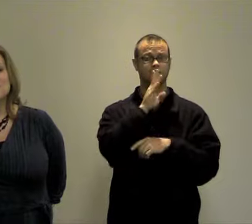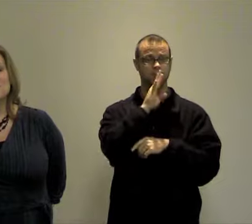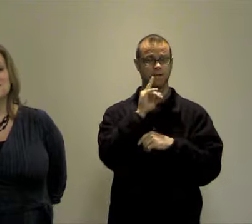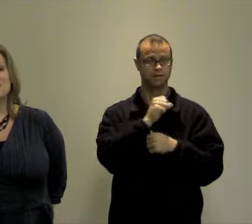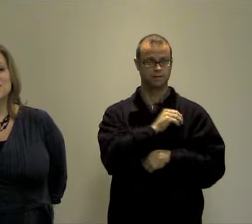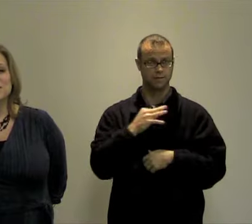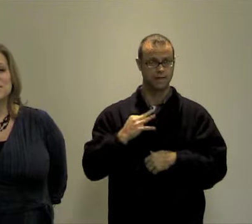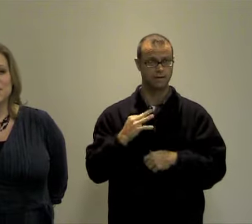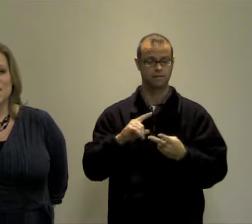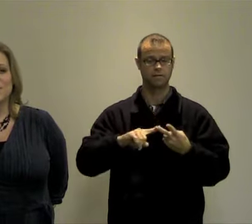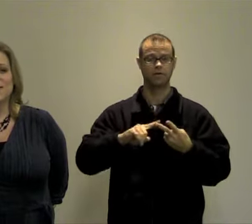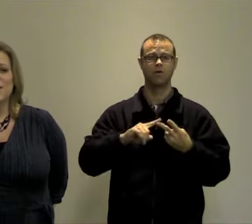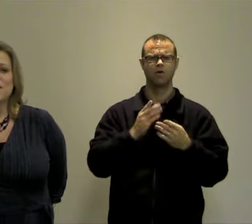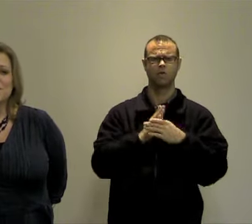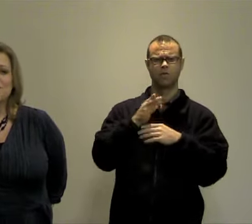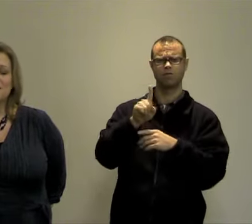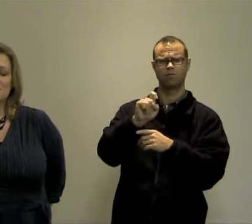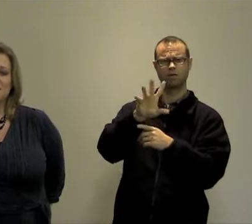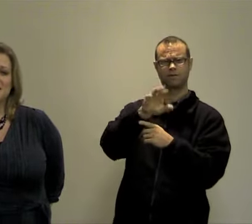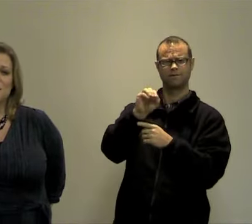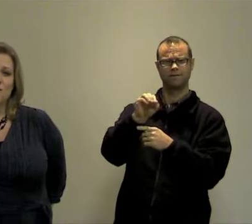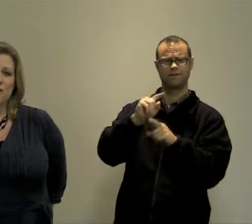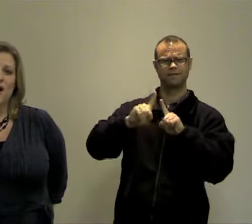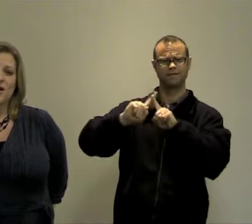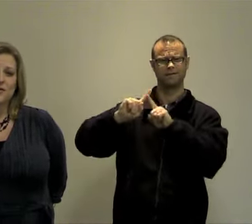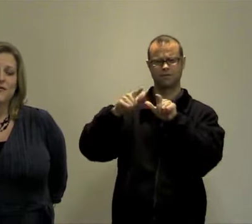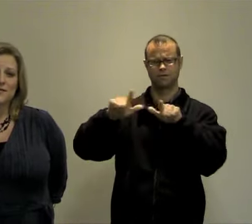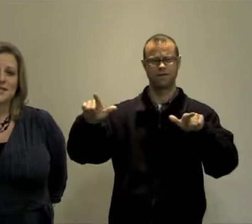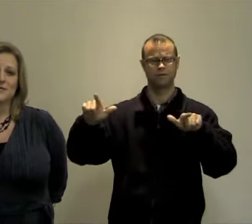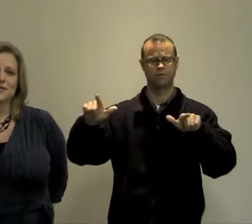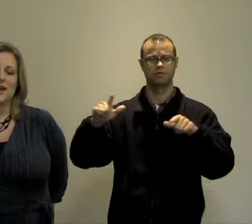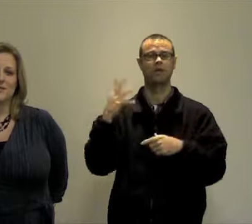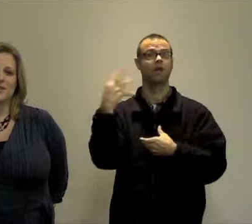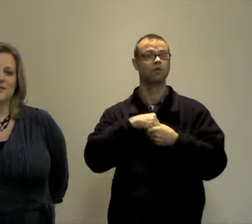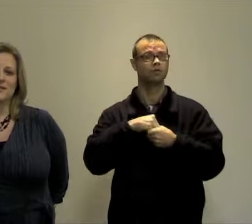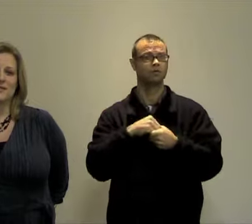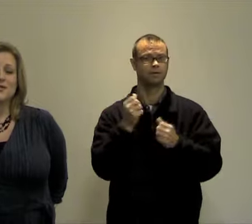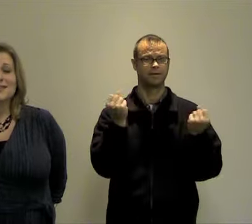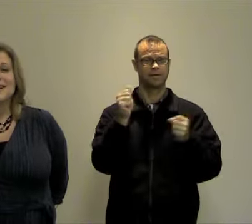with the Deaf service Bureau we can provide services in over 150 languages including sign